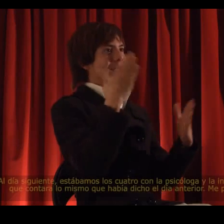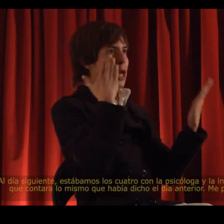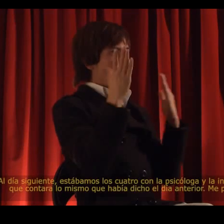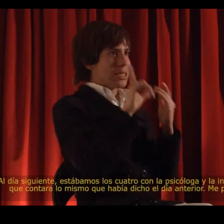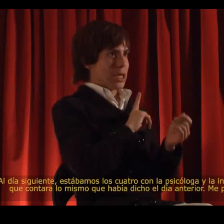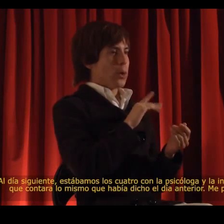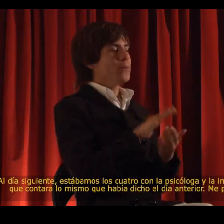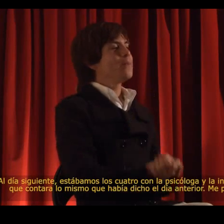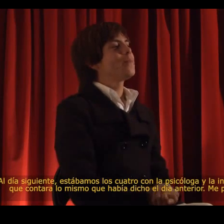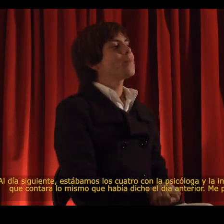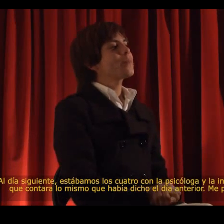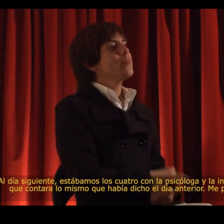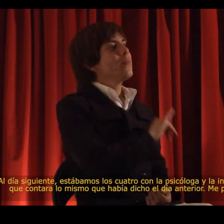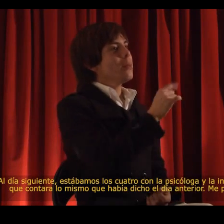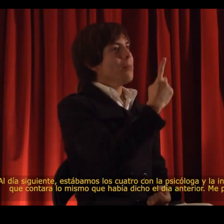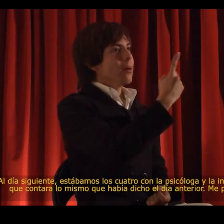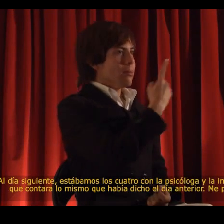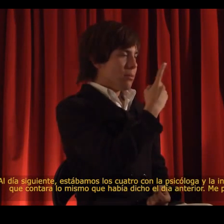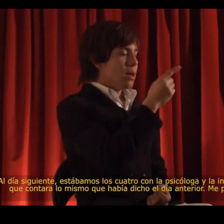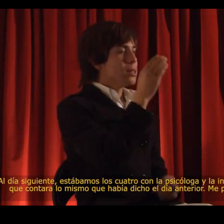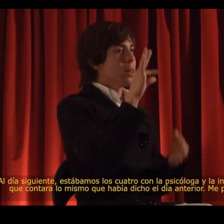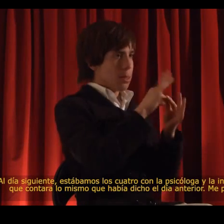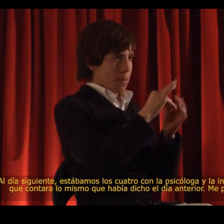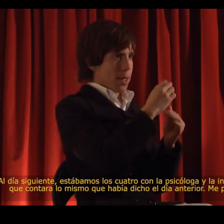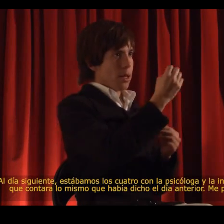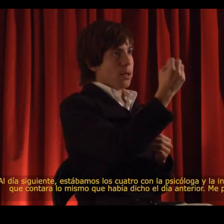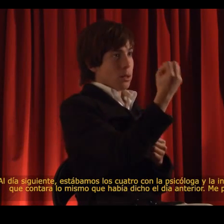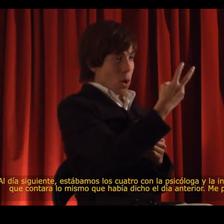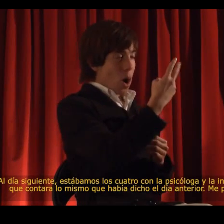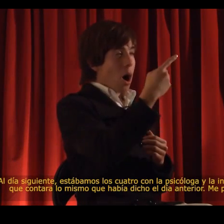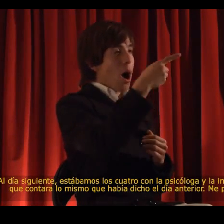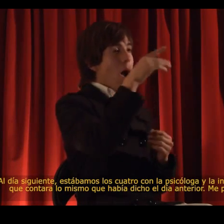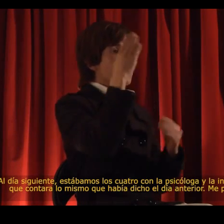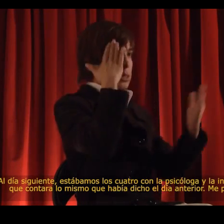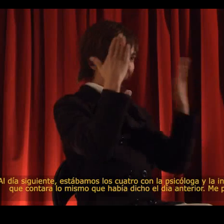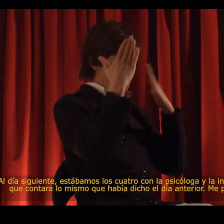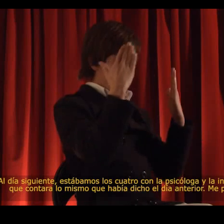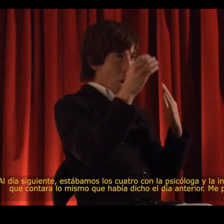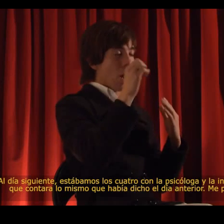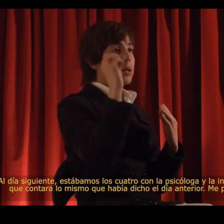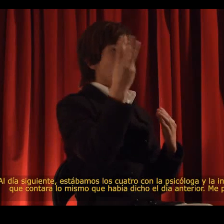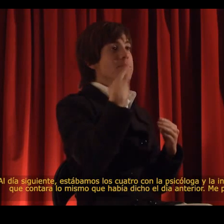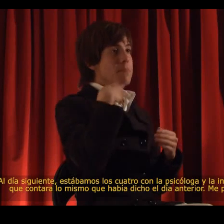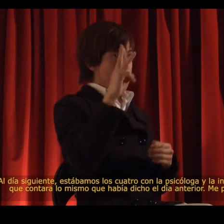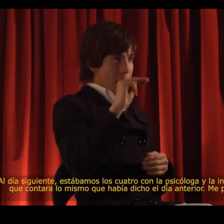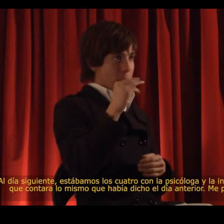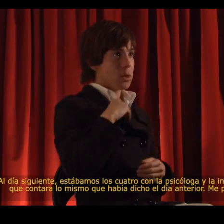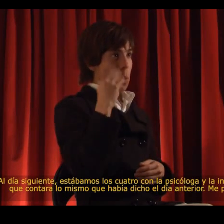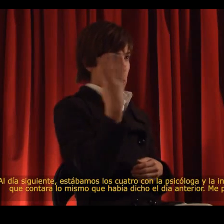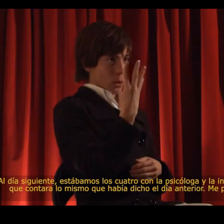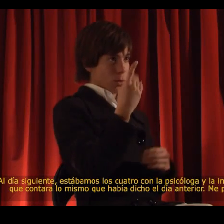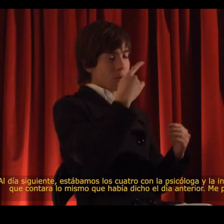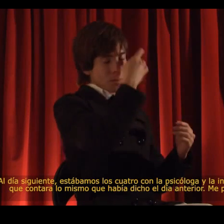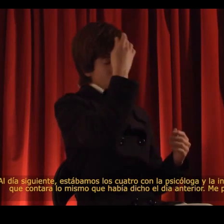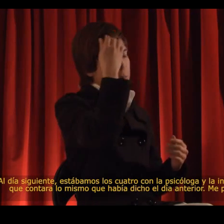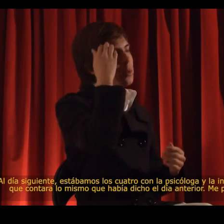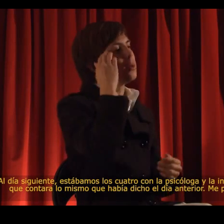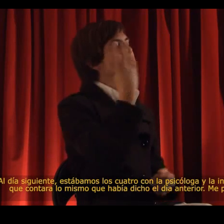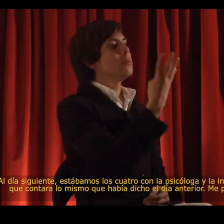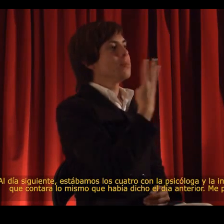The next day, all four of us were there, including the psychologist and the interpreter.